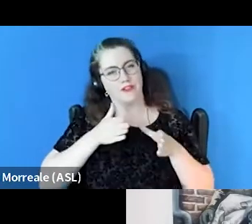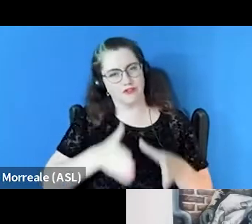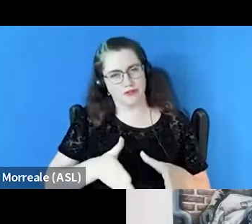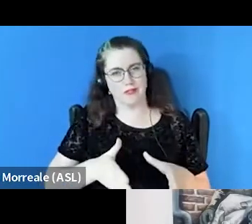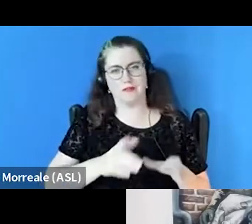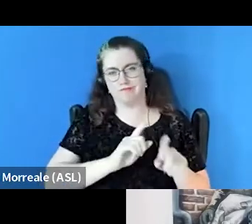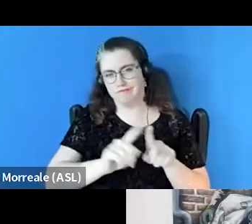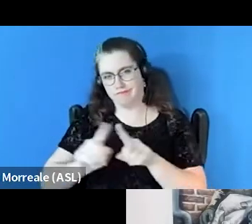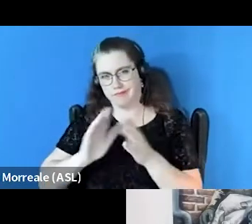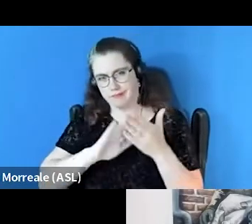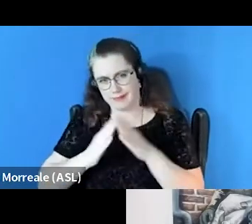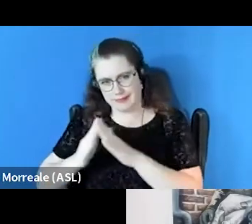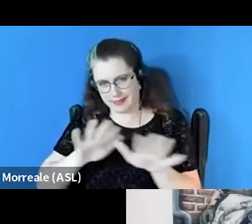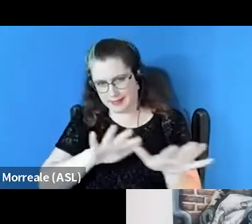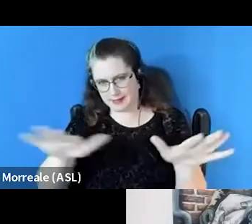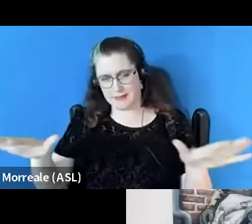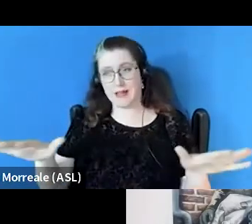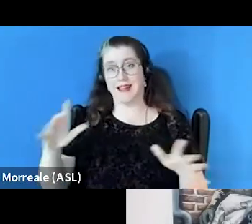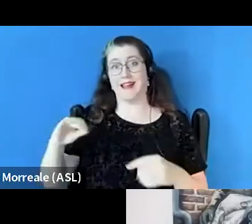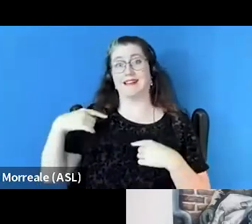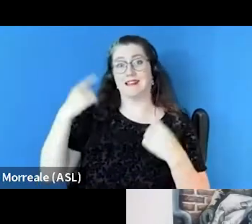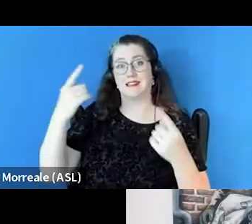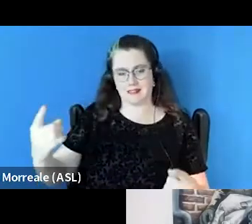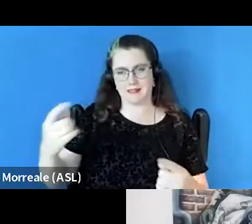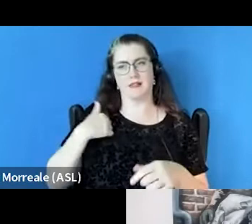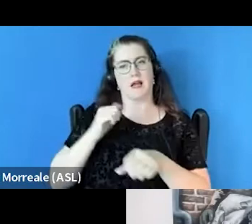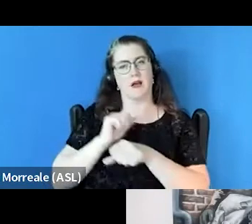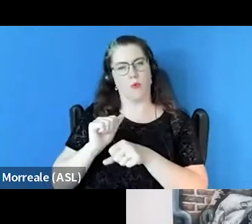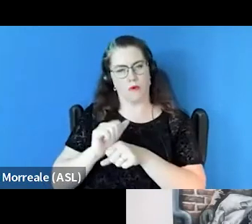And have since that time worked again at almost every level,